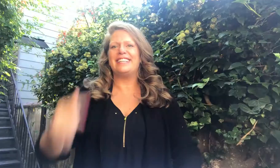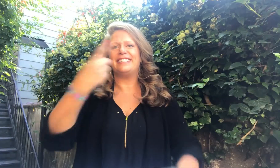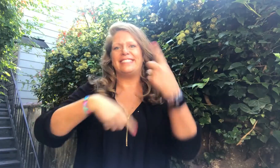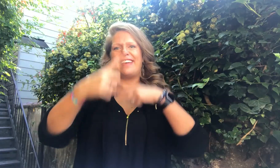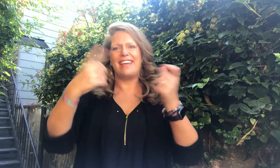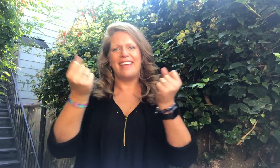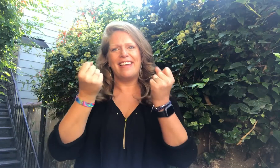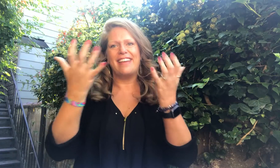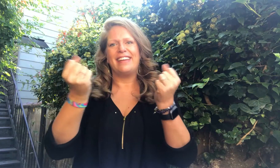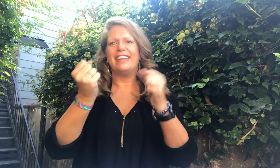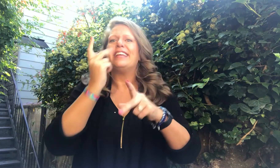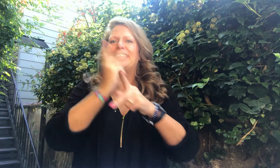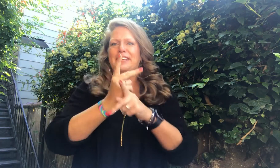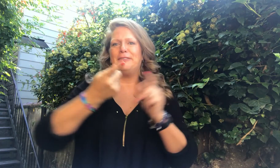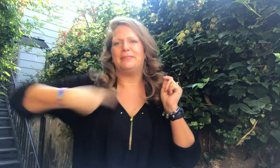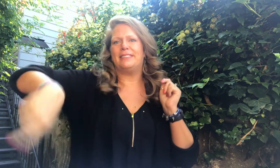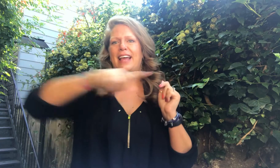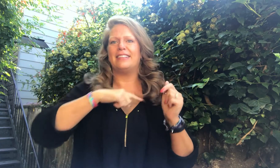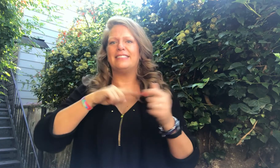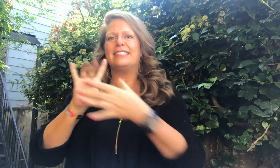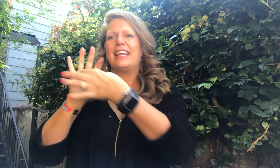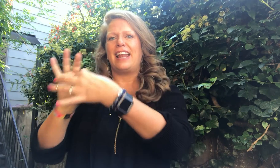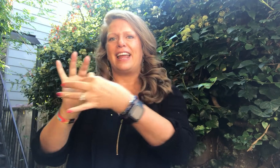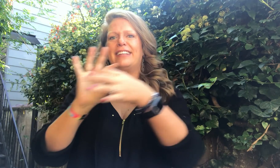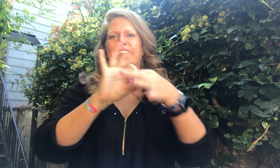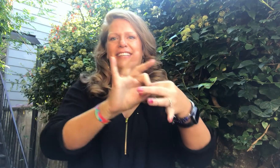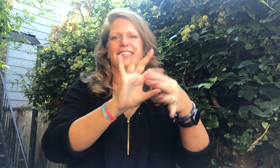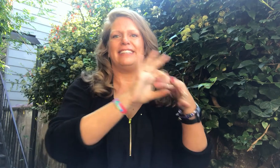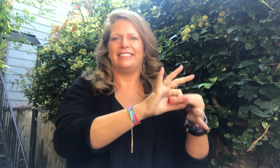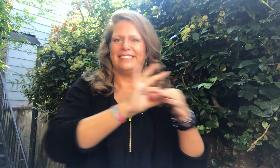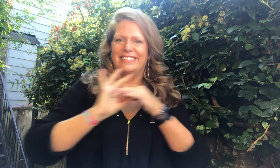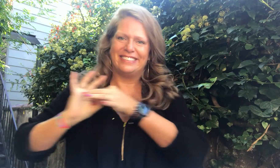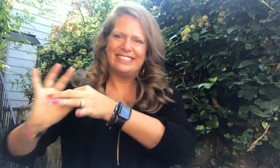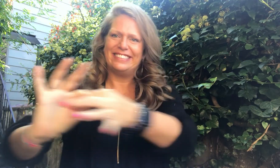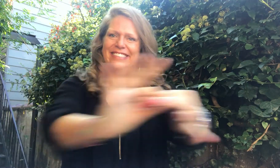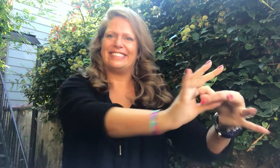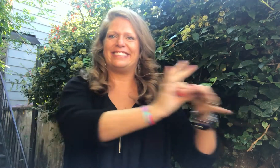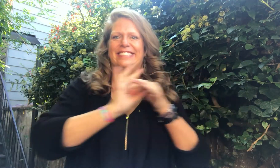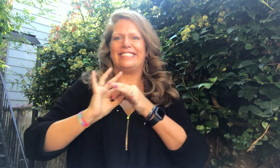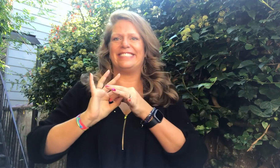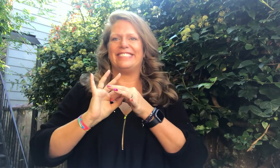Sign language keeps us all connected.